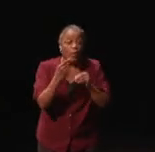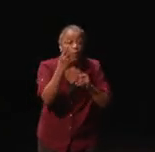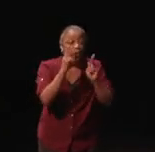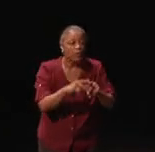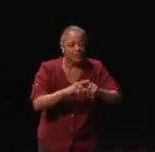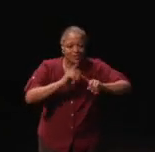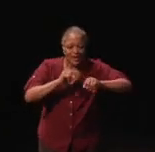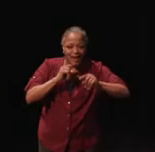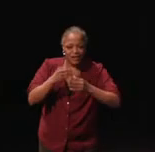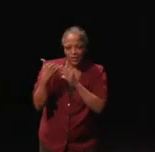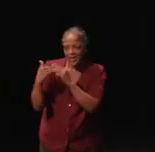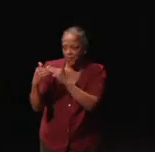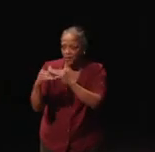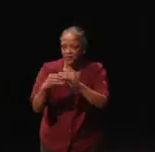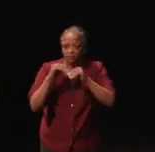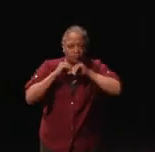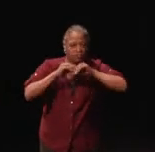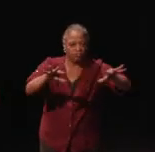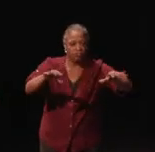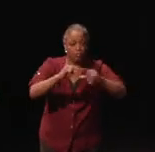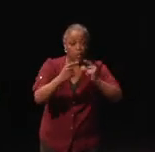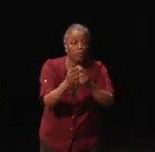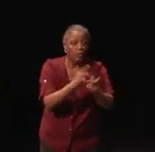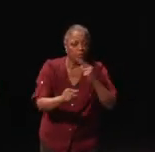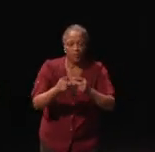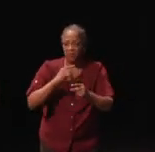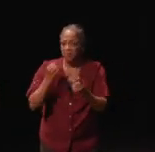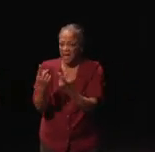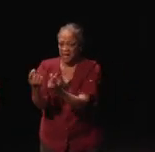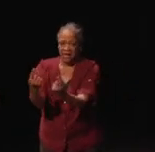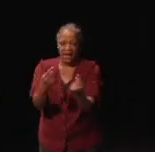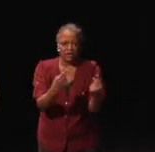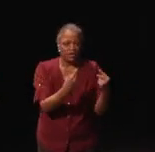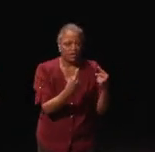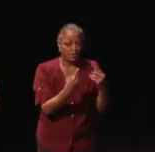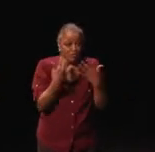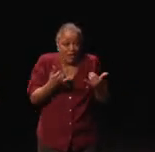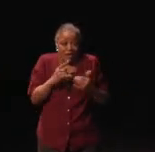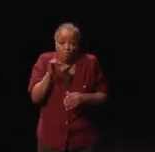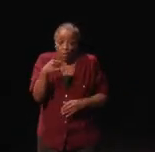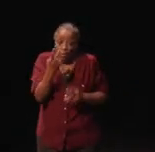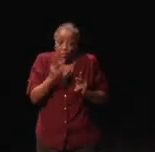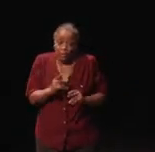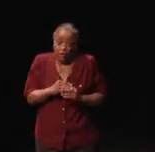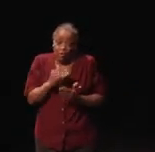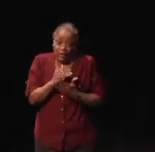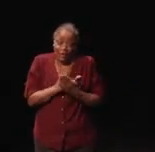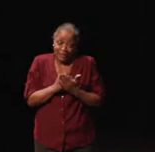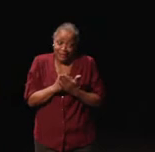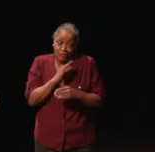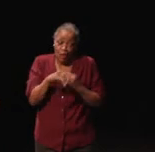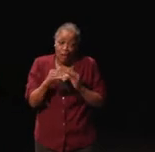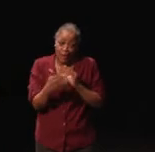these emails because it would go out to a group of people. Now currently I'm still the only person on this list so all email goes to me.